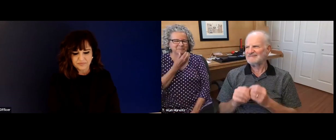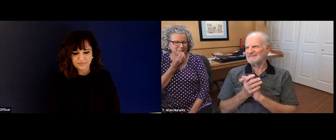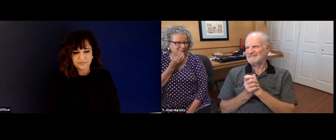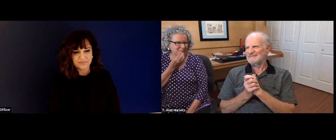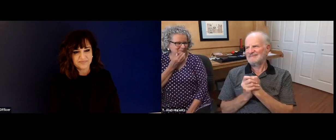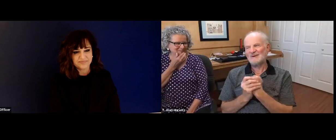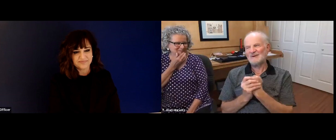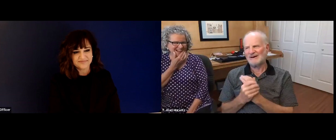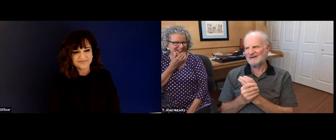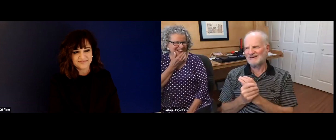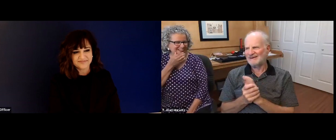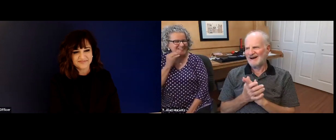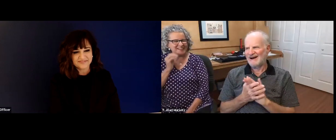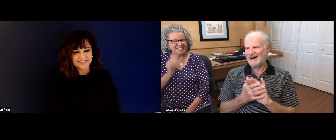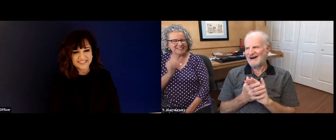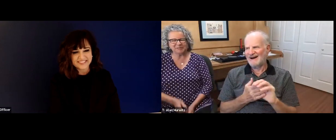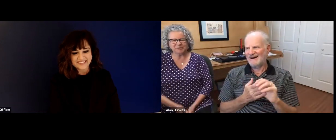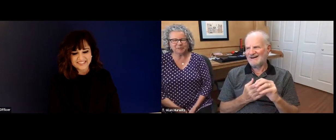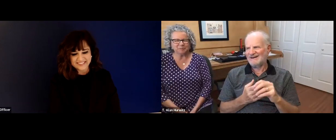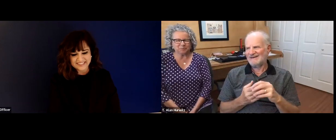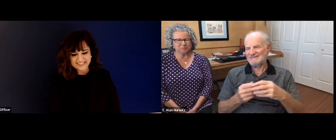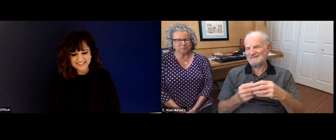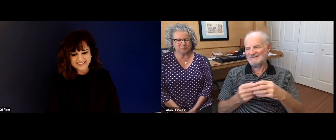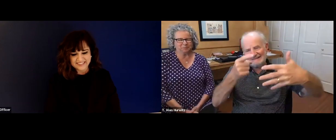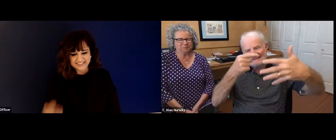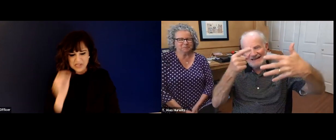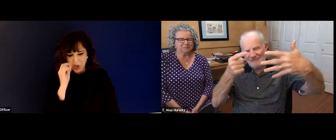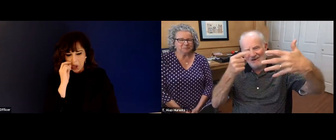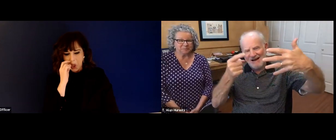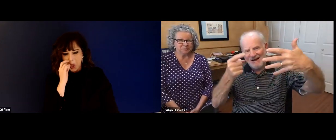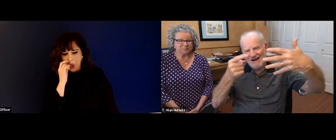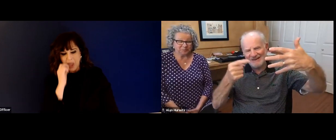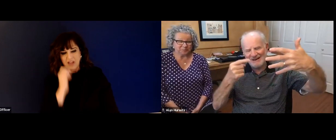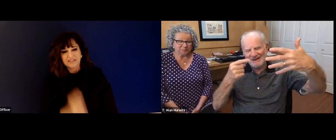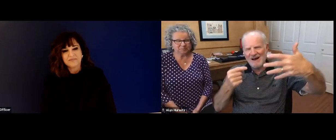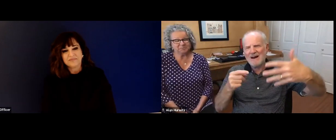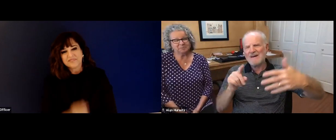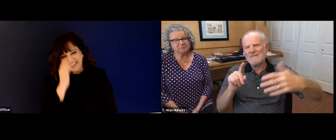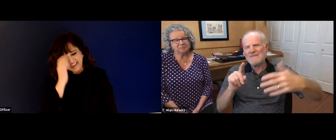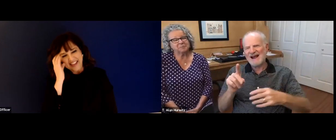regrets? Just through your whole journey of life, your biggest regrets?